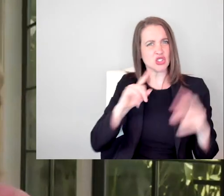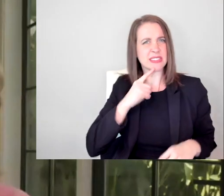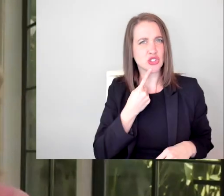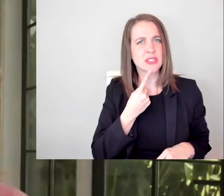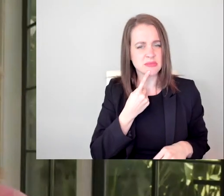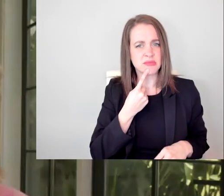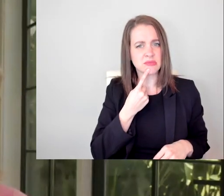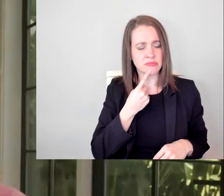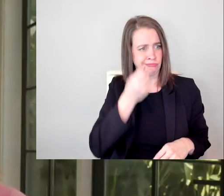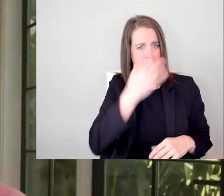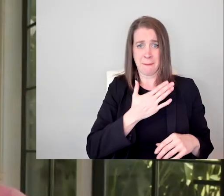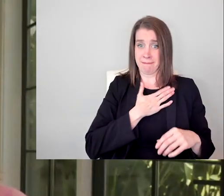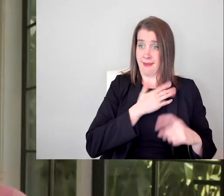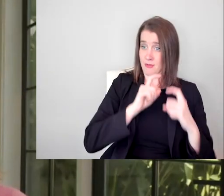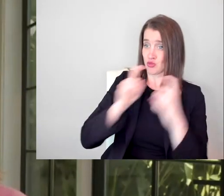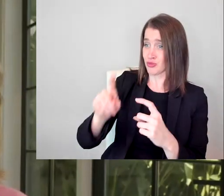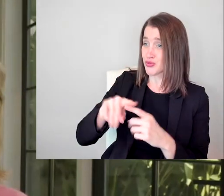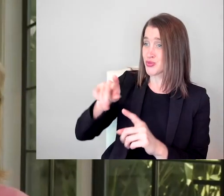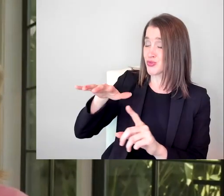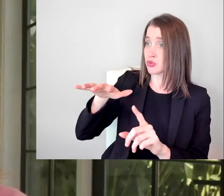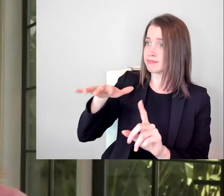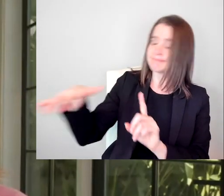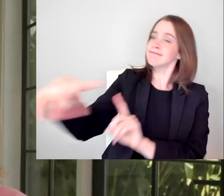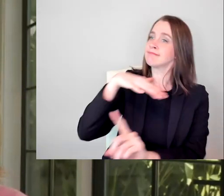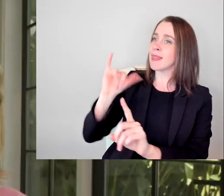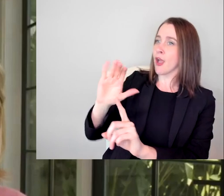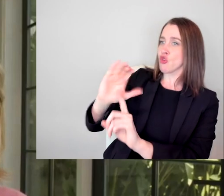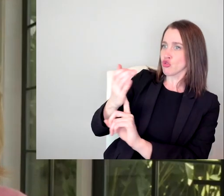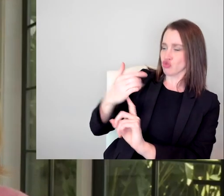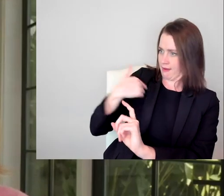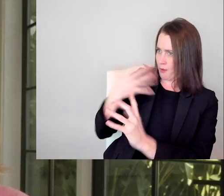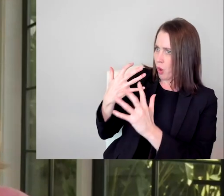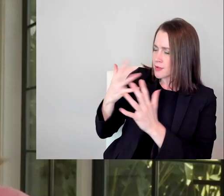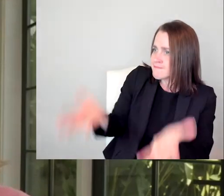to the culture that I help create through the work of my clients.